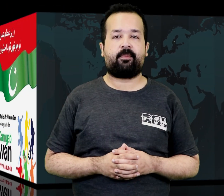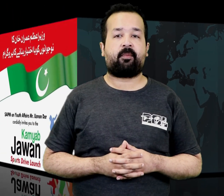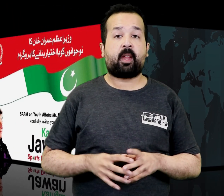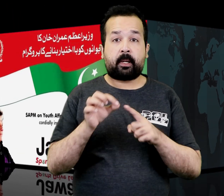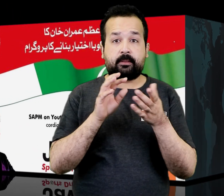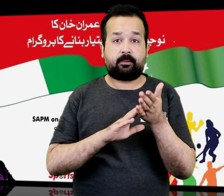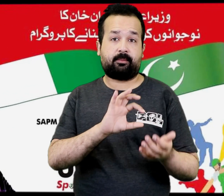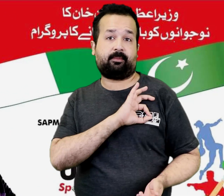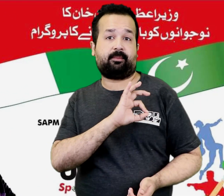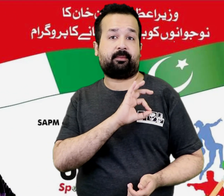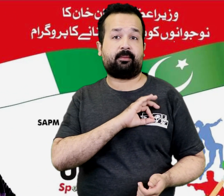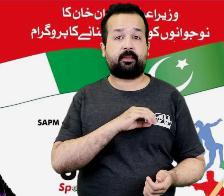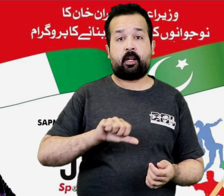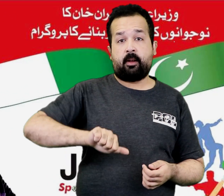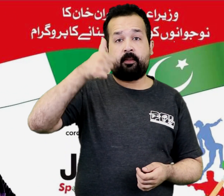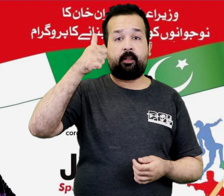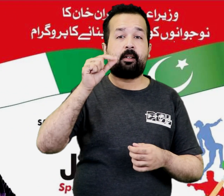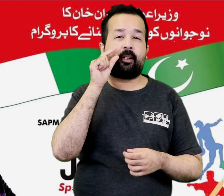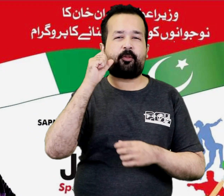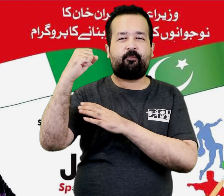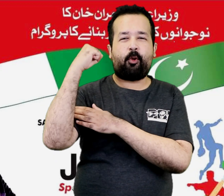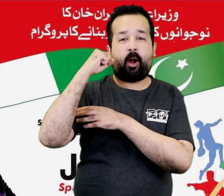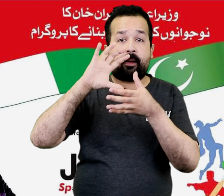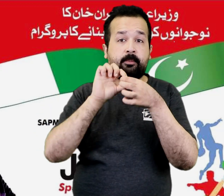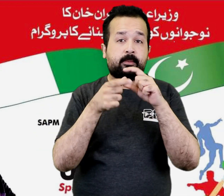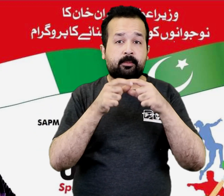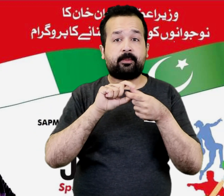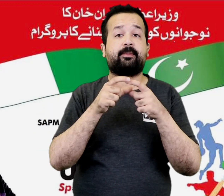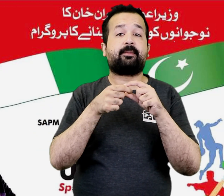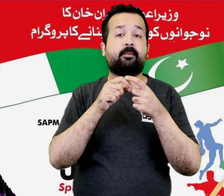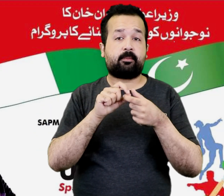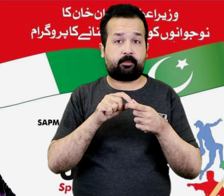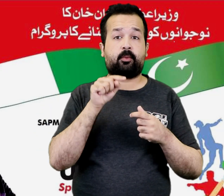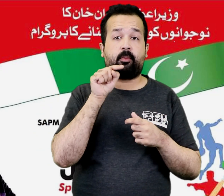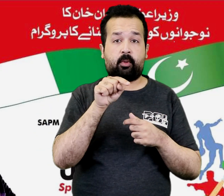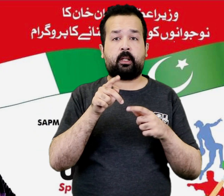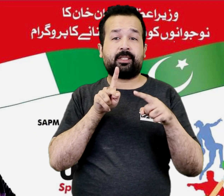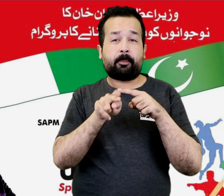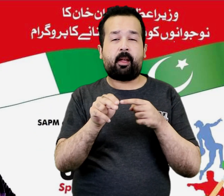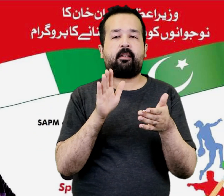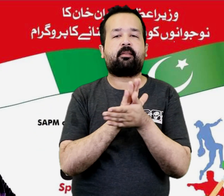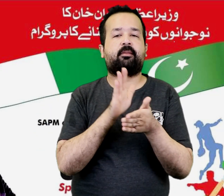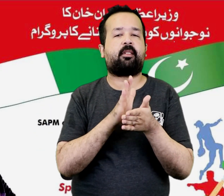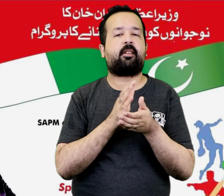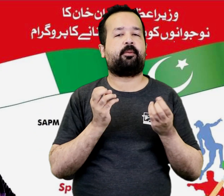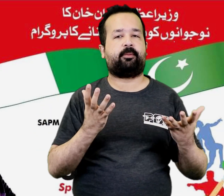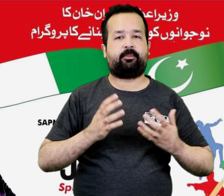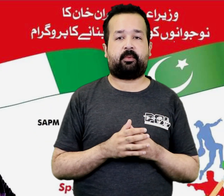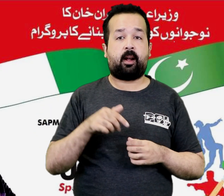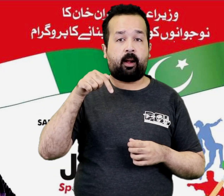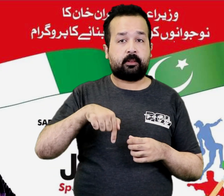The Prime Minister inaugurated the Kamyab Jawan Sports drive;